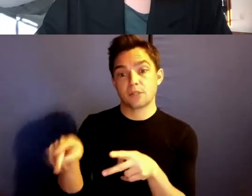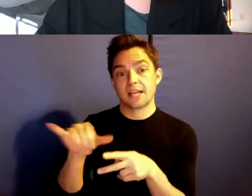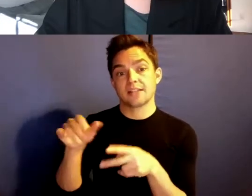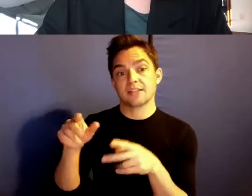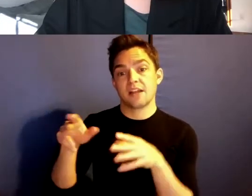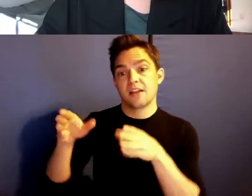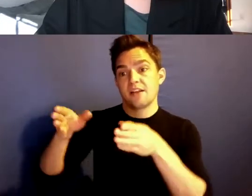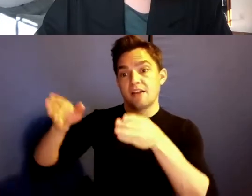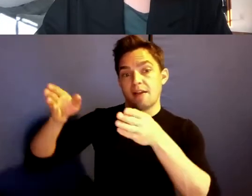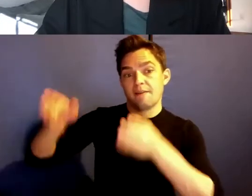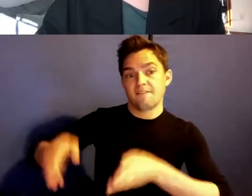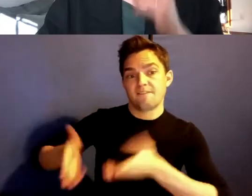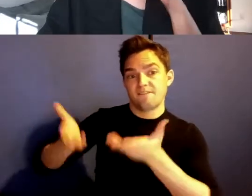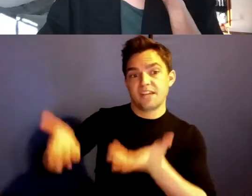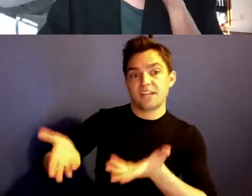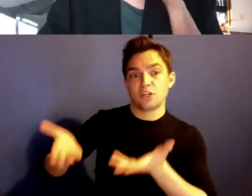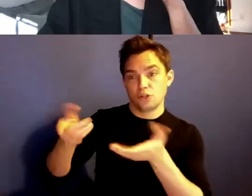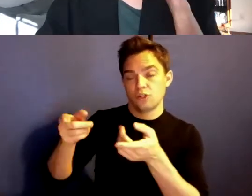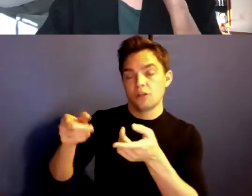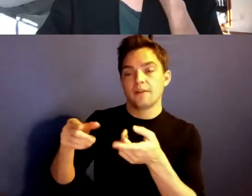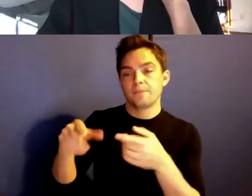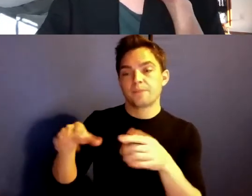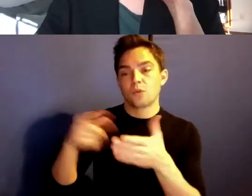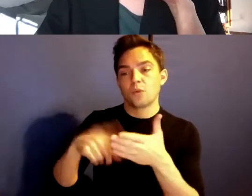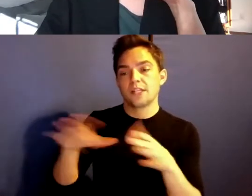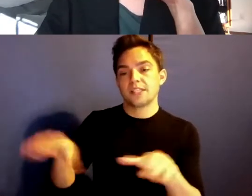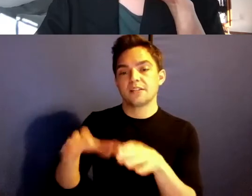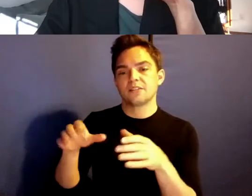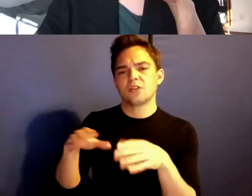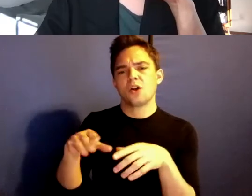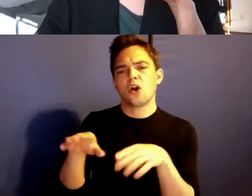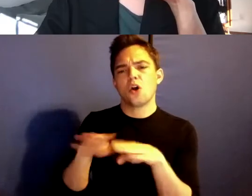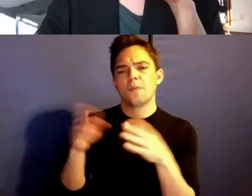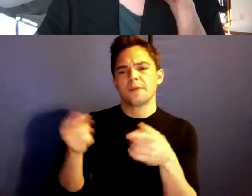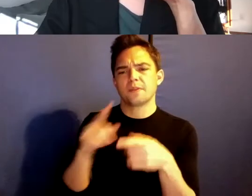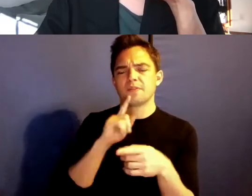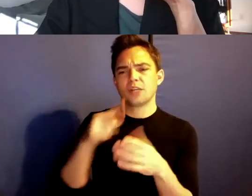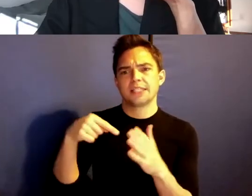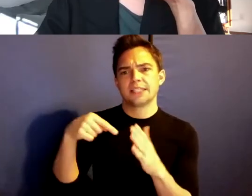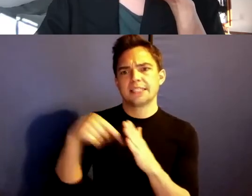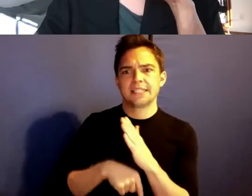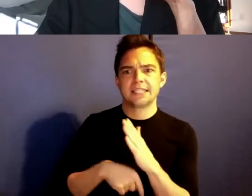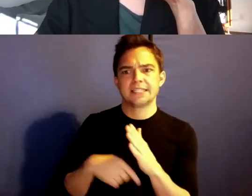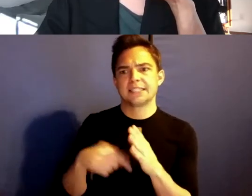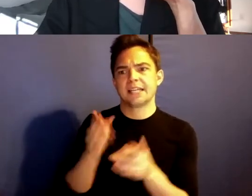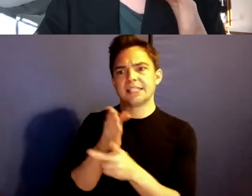For sort of opening up that incredibly intense die abject relationship between you and your